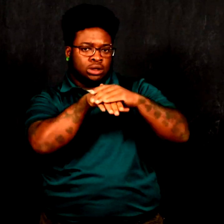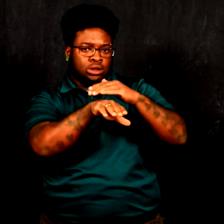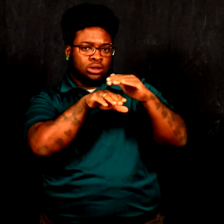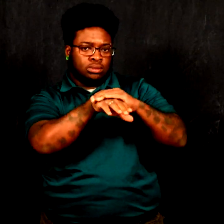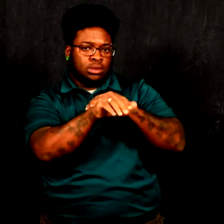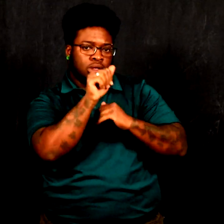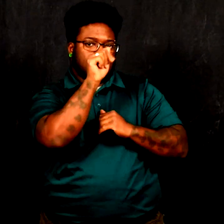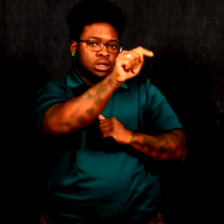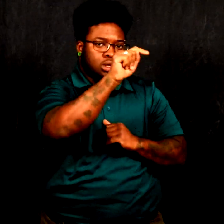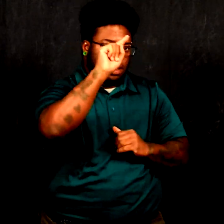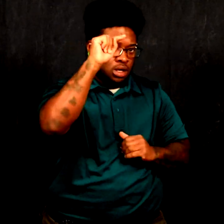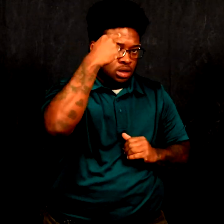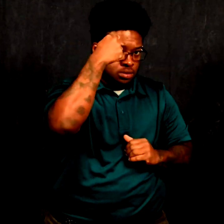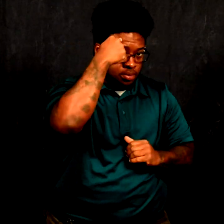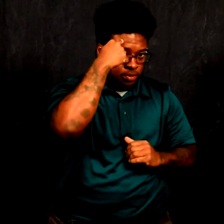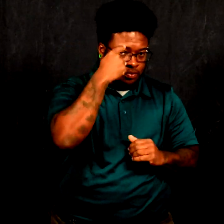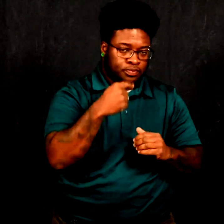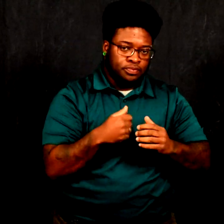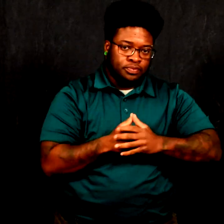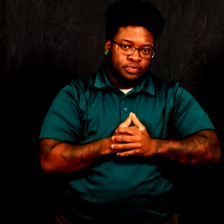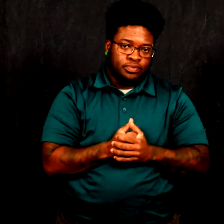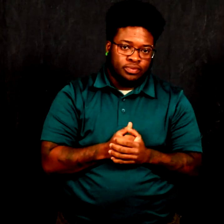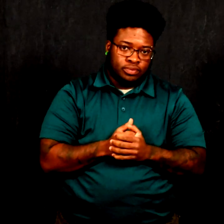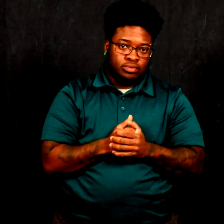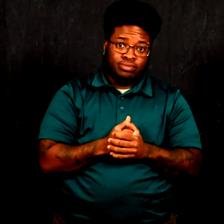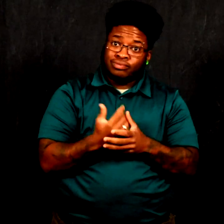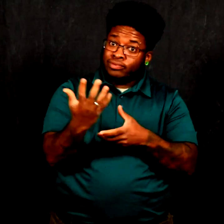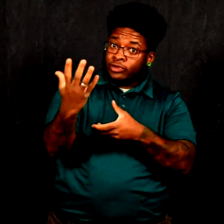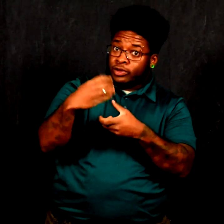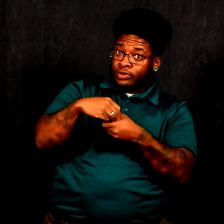how to increase access at the capitol, including